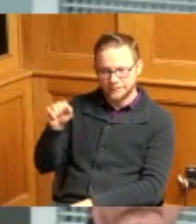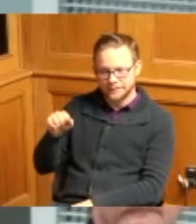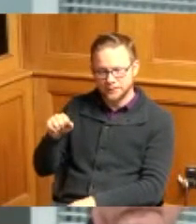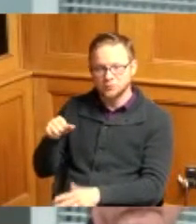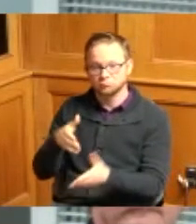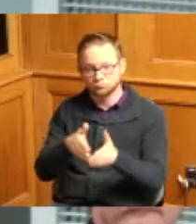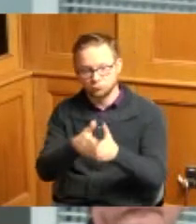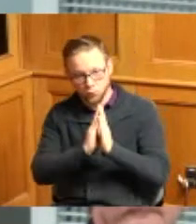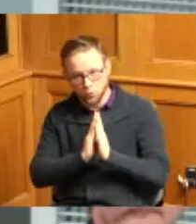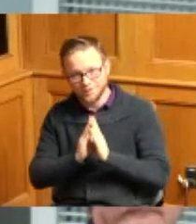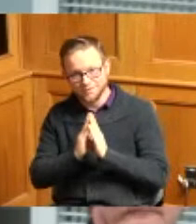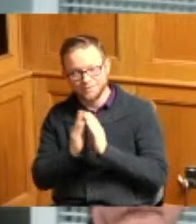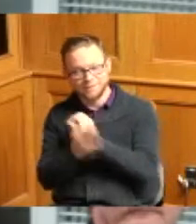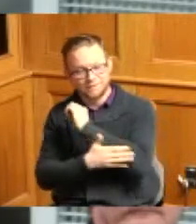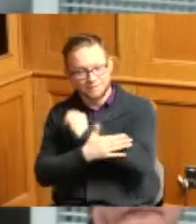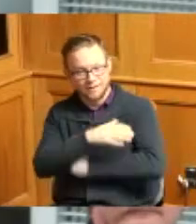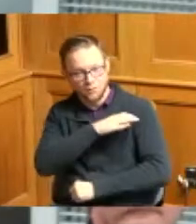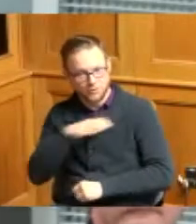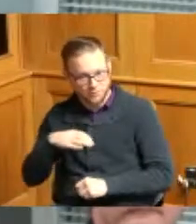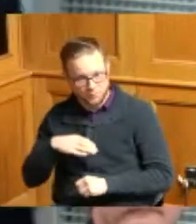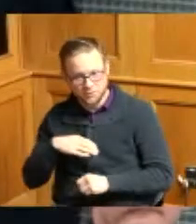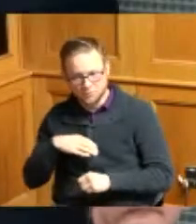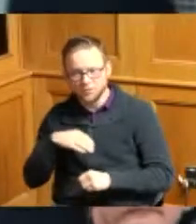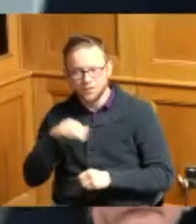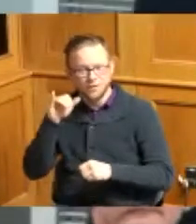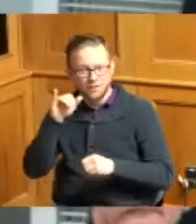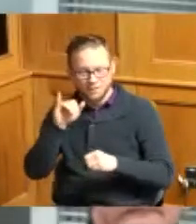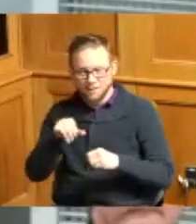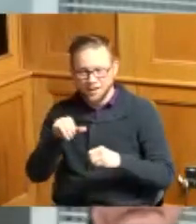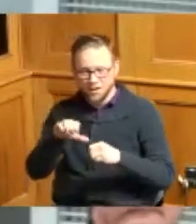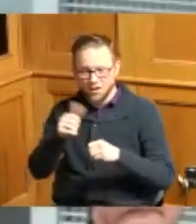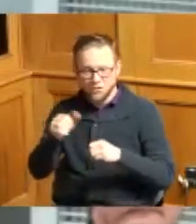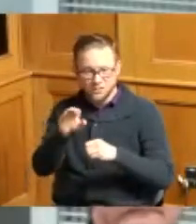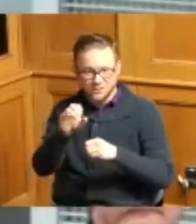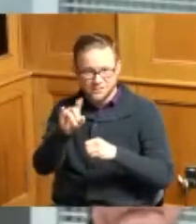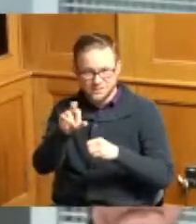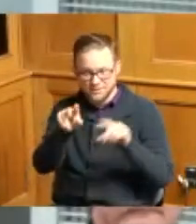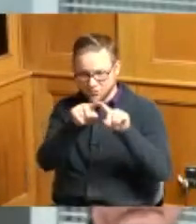and dedicate the balance of Willow Road from cedar drive to shore drive which again is a section